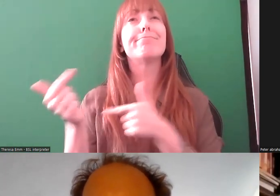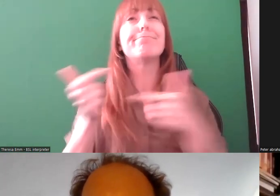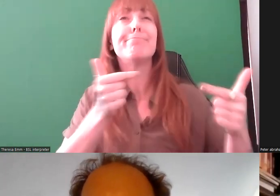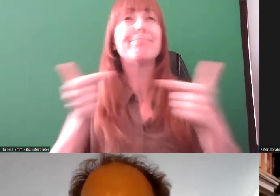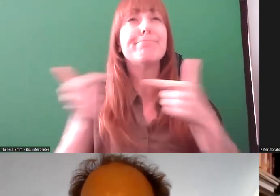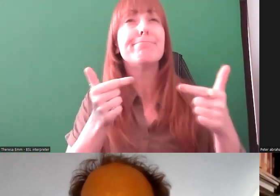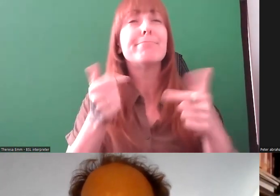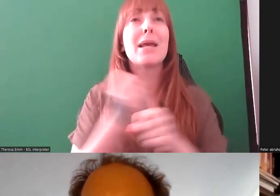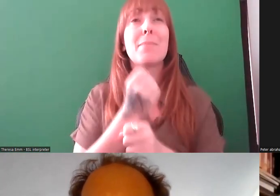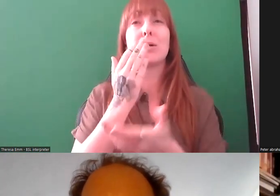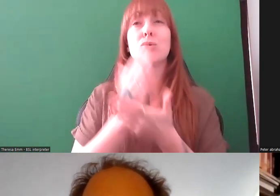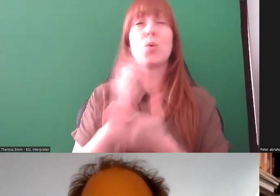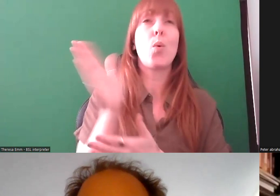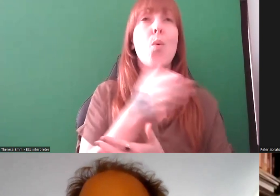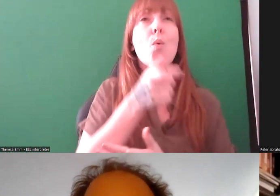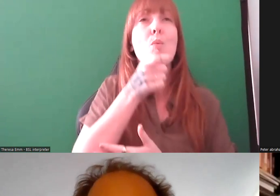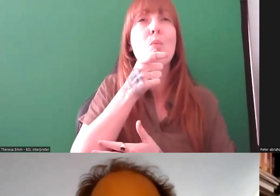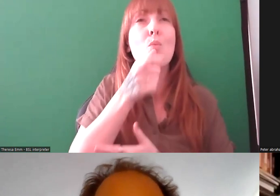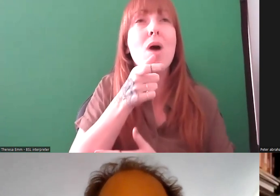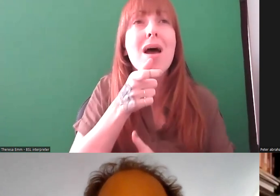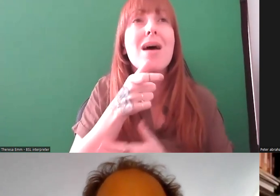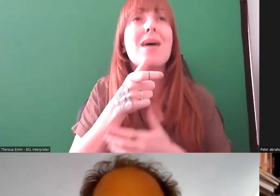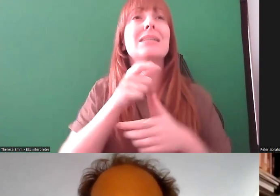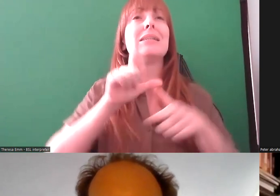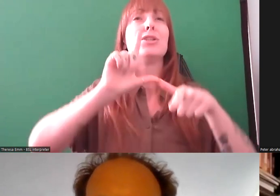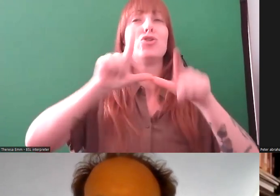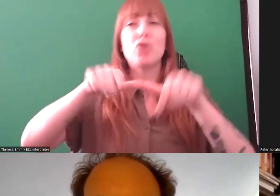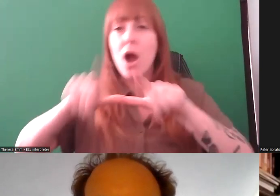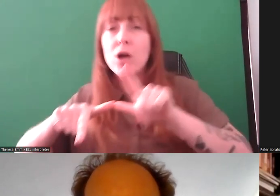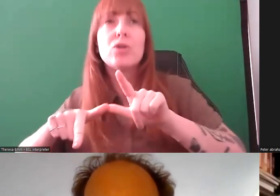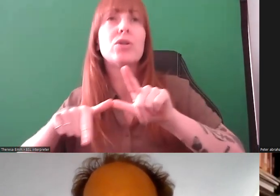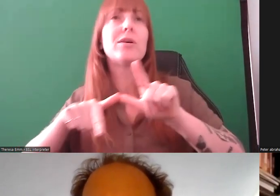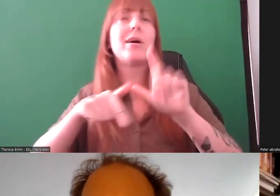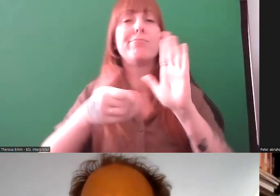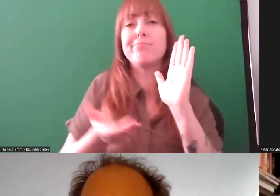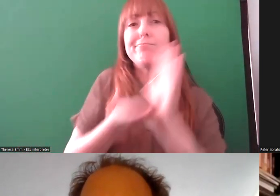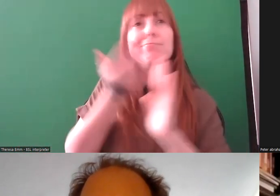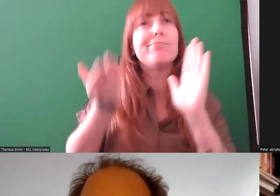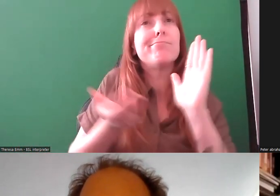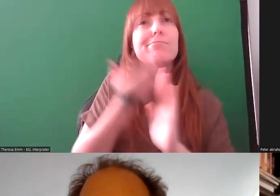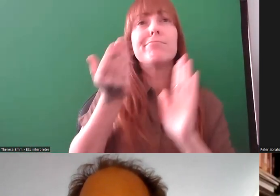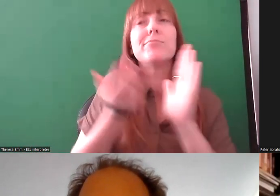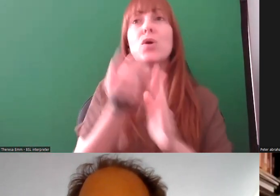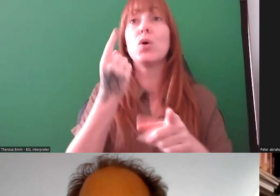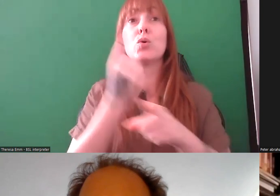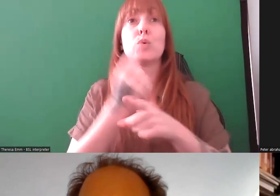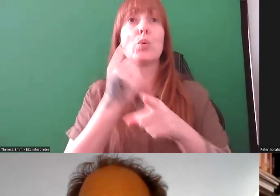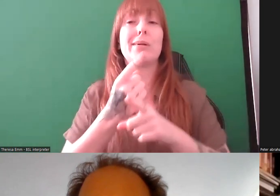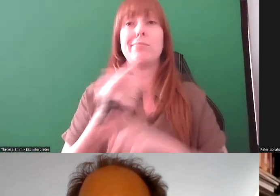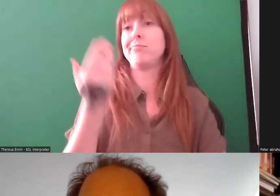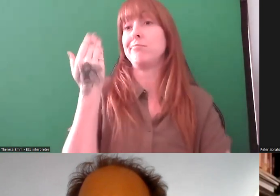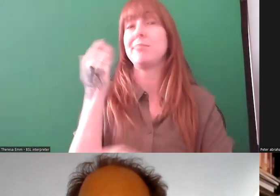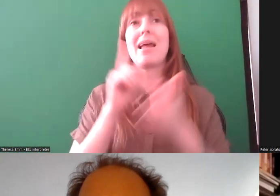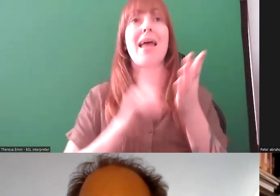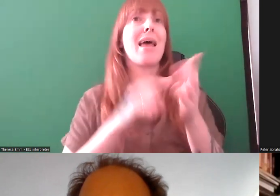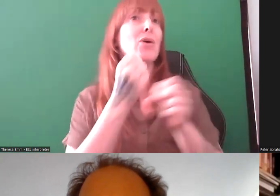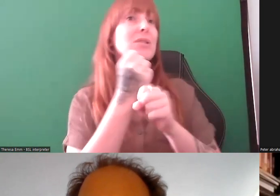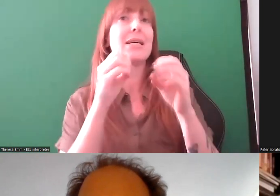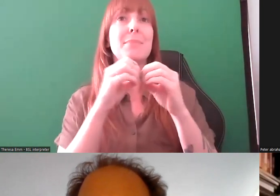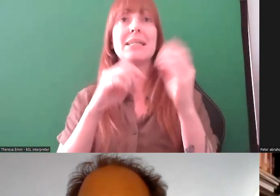up to date as language, I think you mentioned the LGBT section changes and evolves over time;